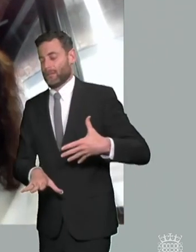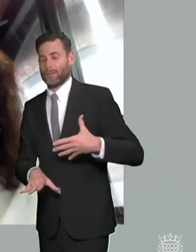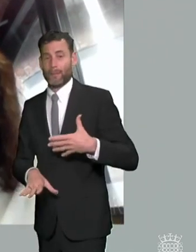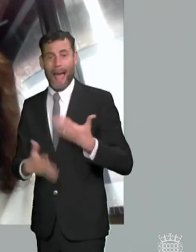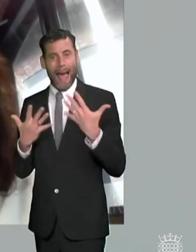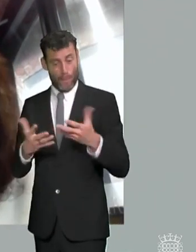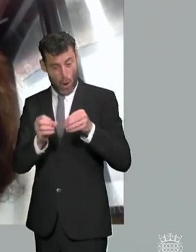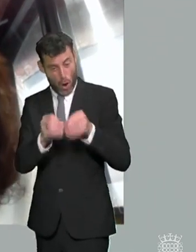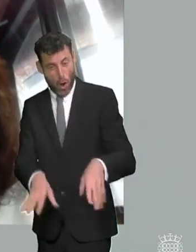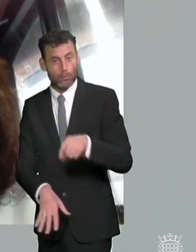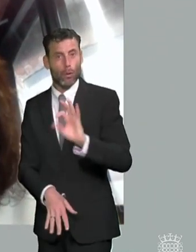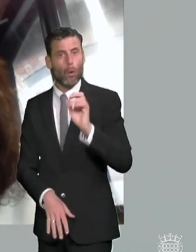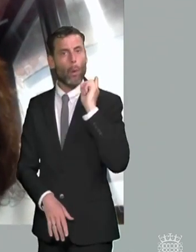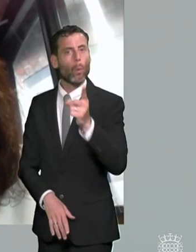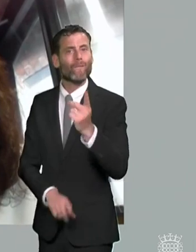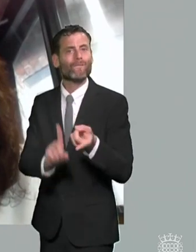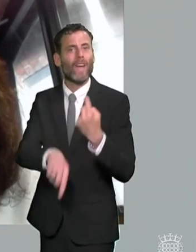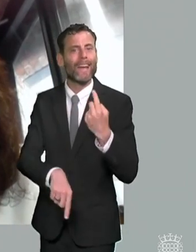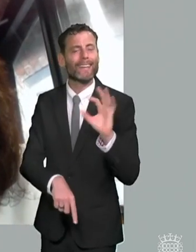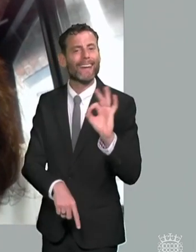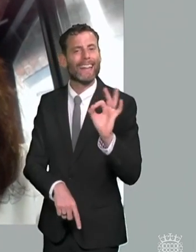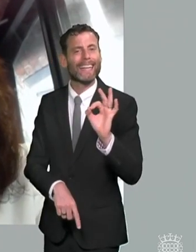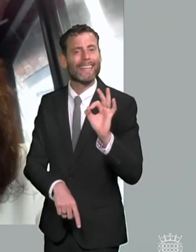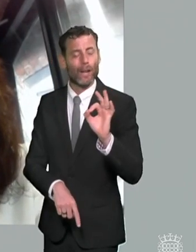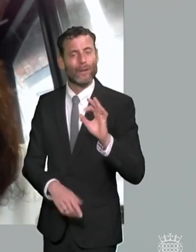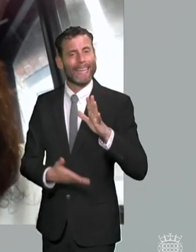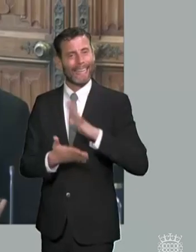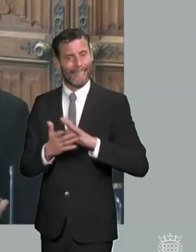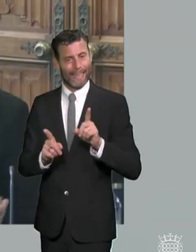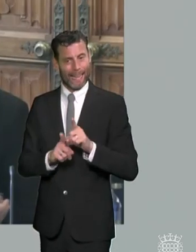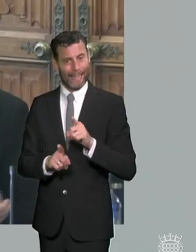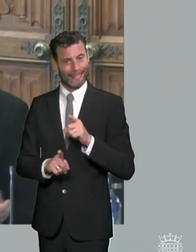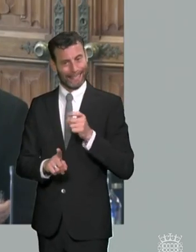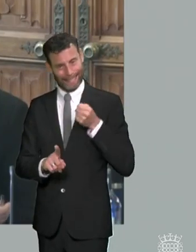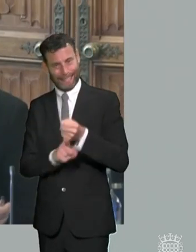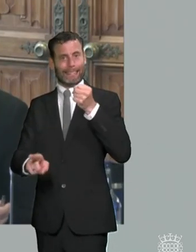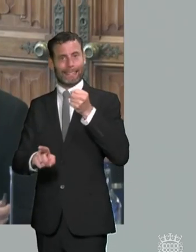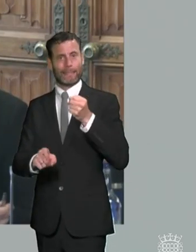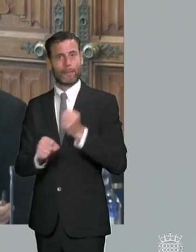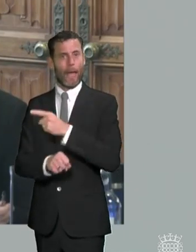into that spiral of um spiral of tribunal system do any of you share my concern though that you